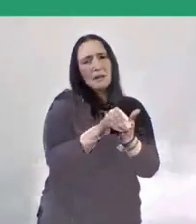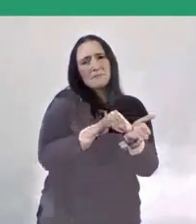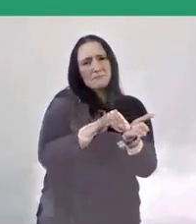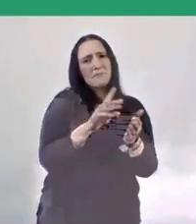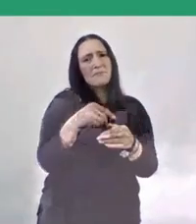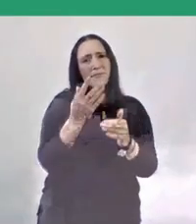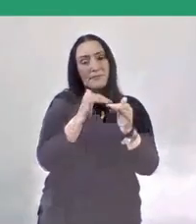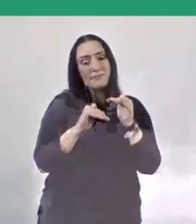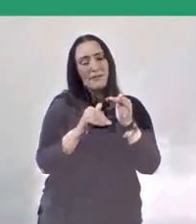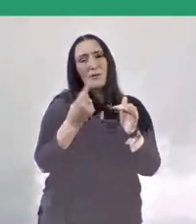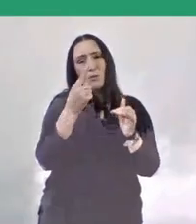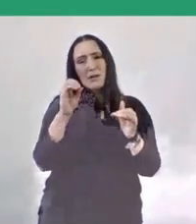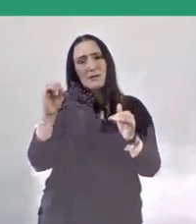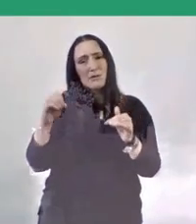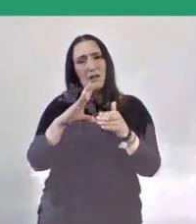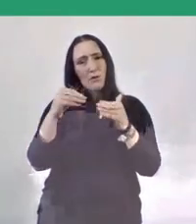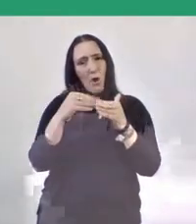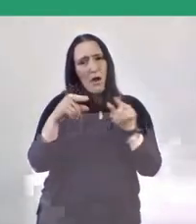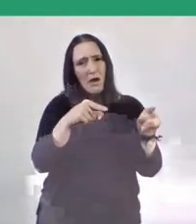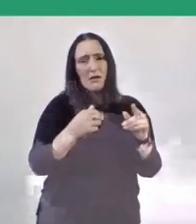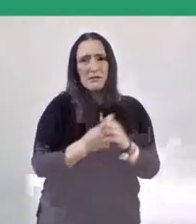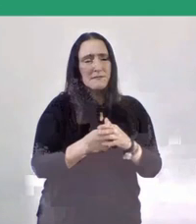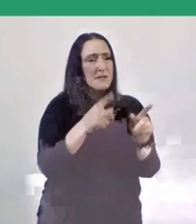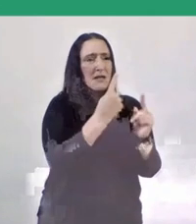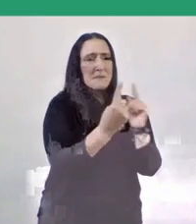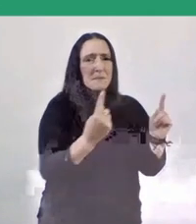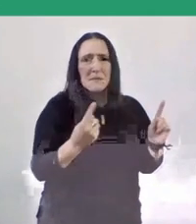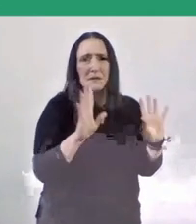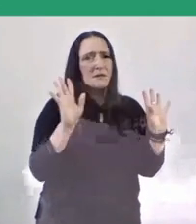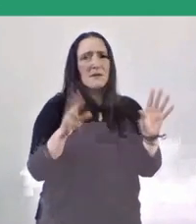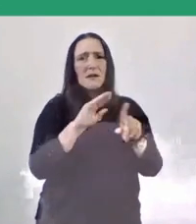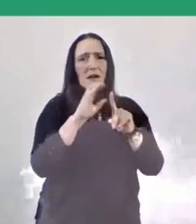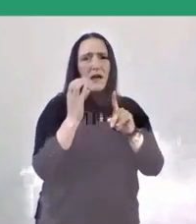The village had no special natural or cultural attraction